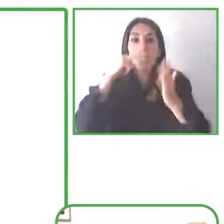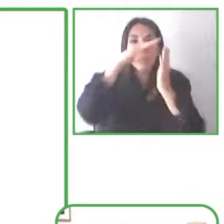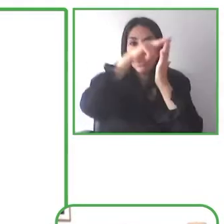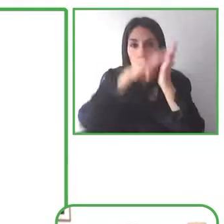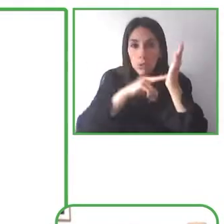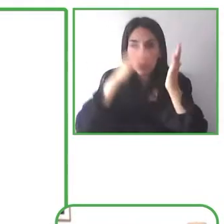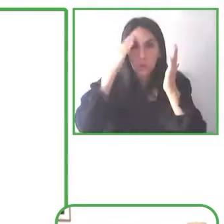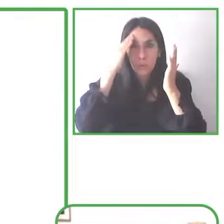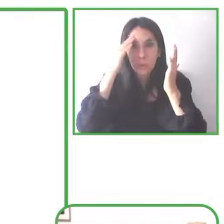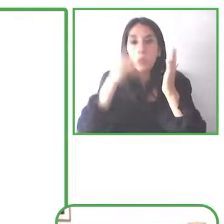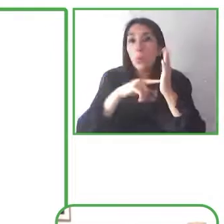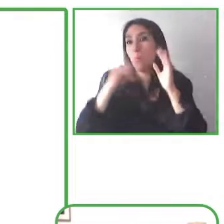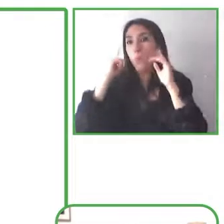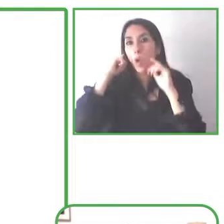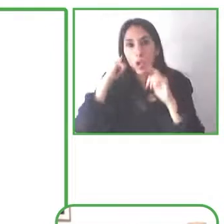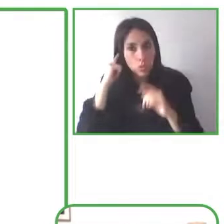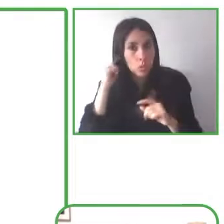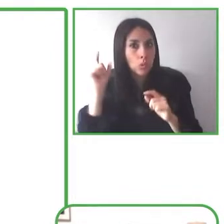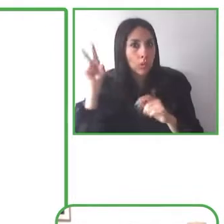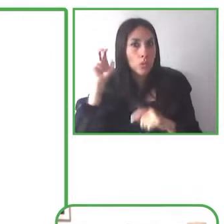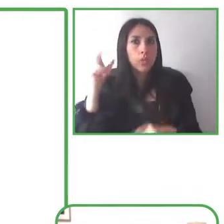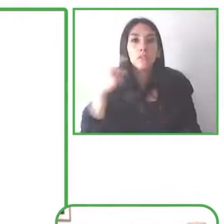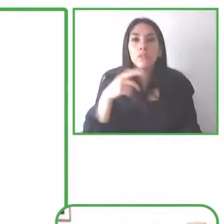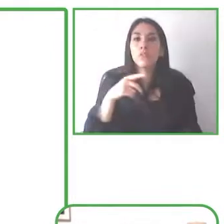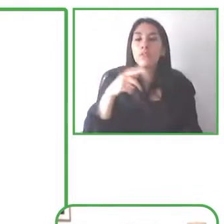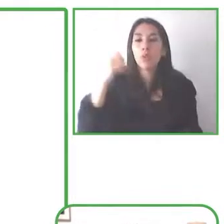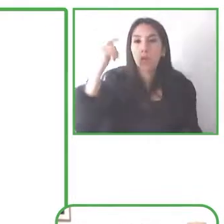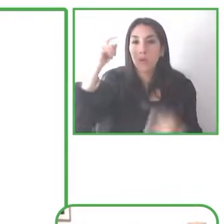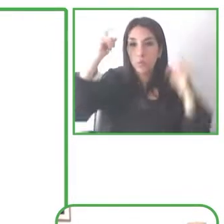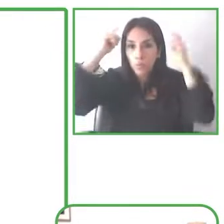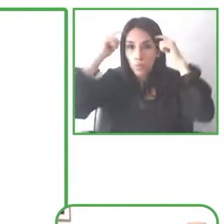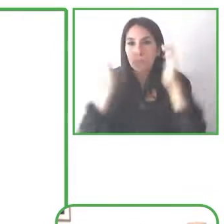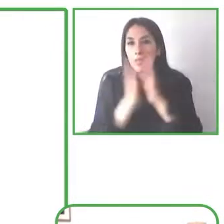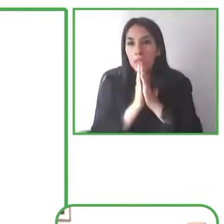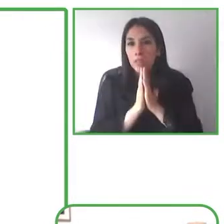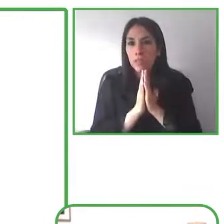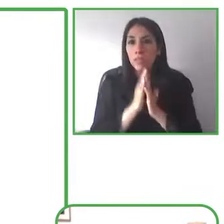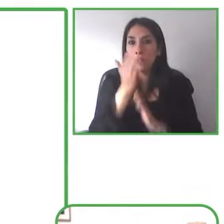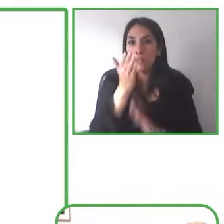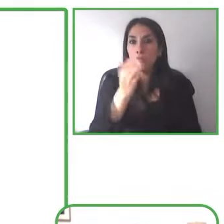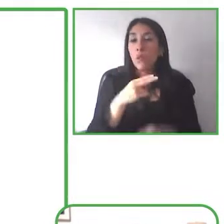it can also be super useful for somebody who is dyslexic or has other